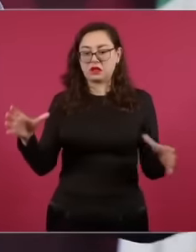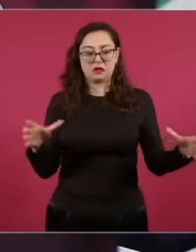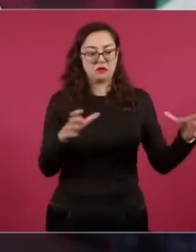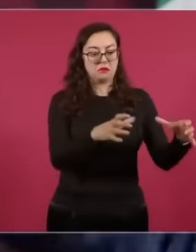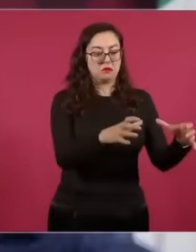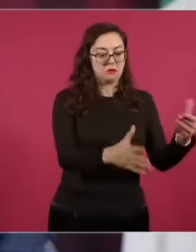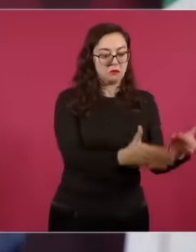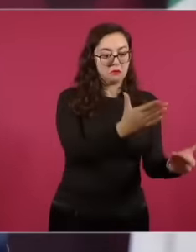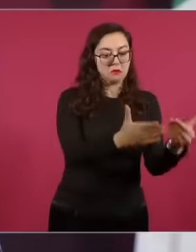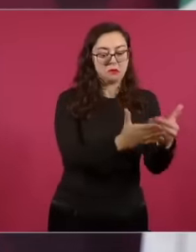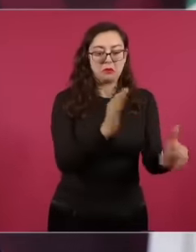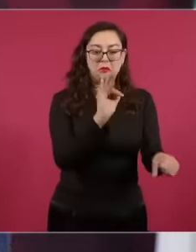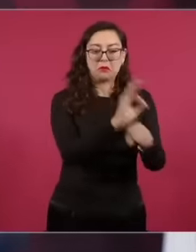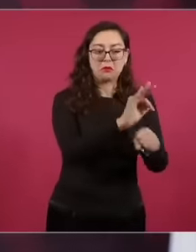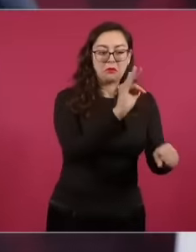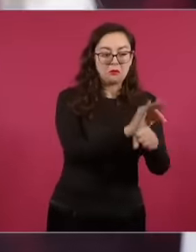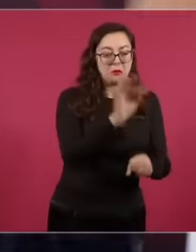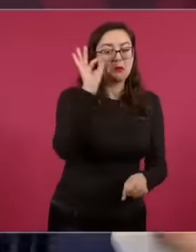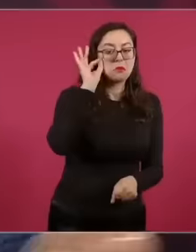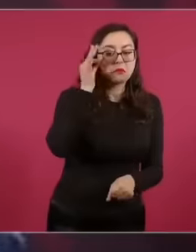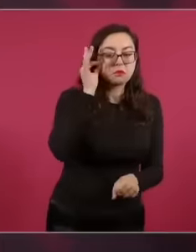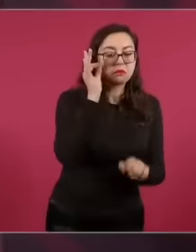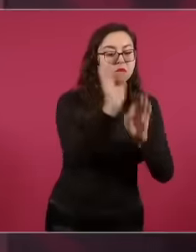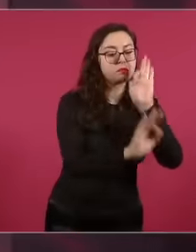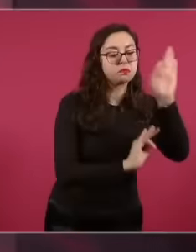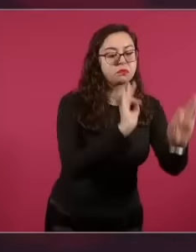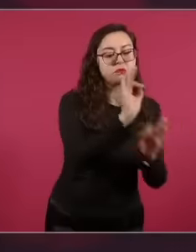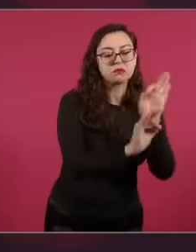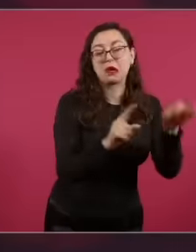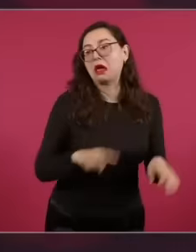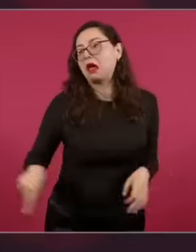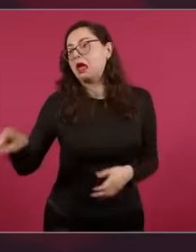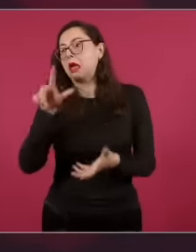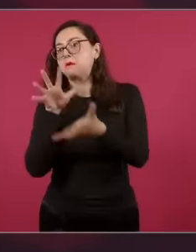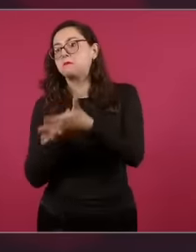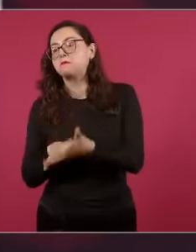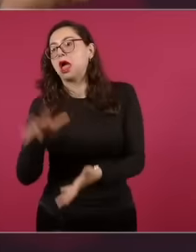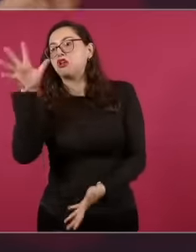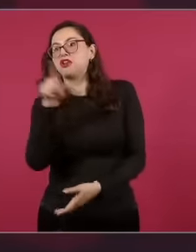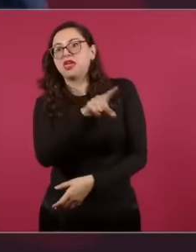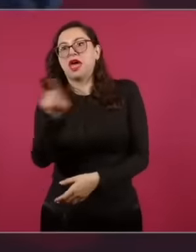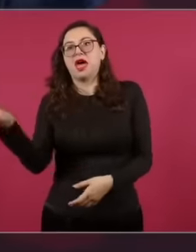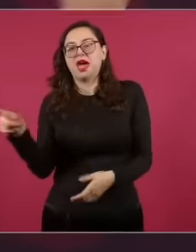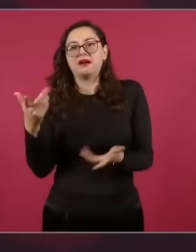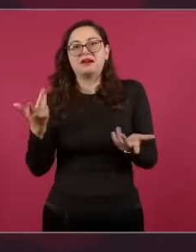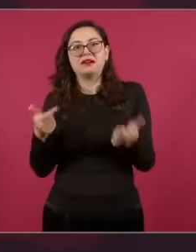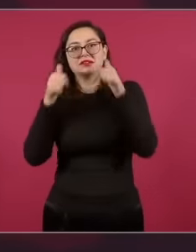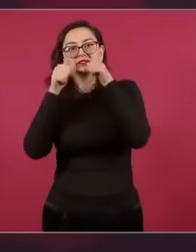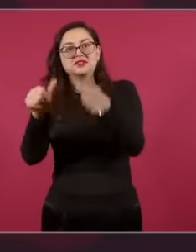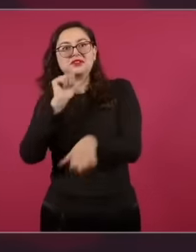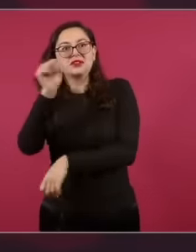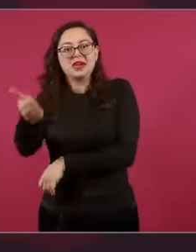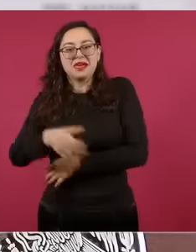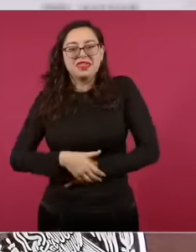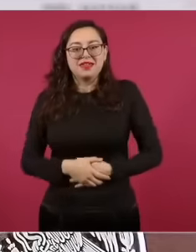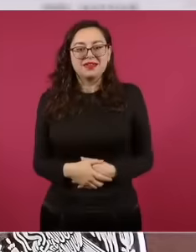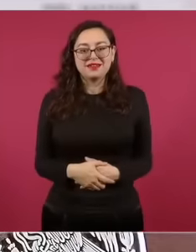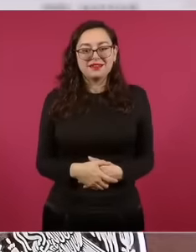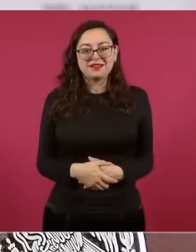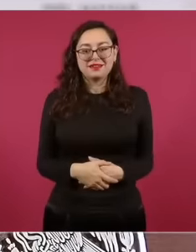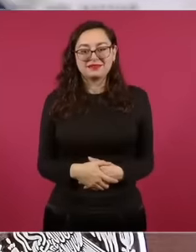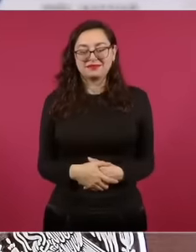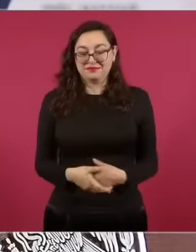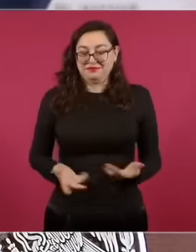now that those in the judiciary have decided to go on strike, the majority of